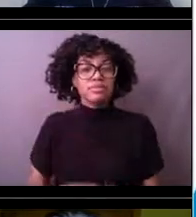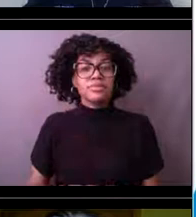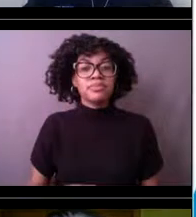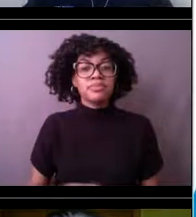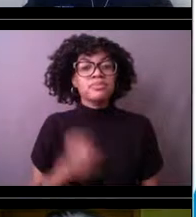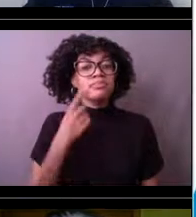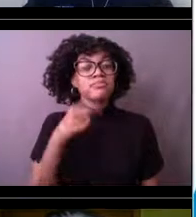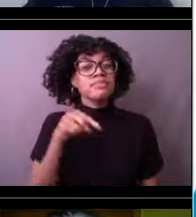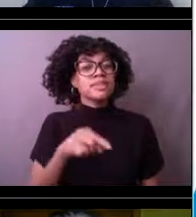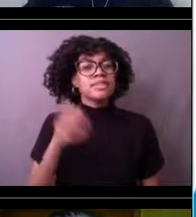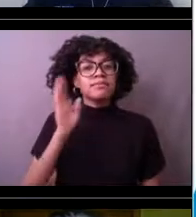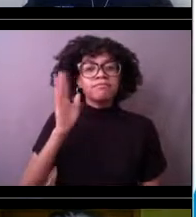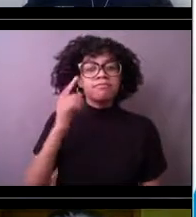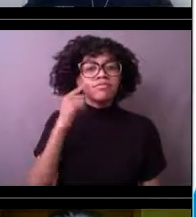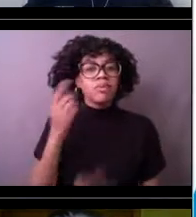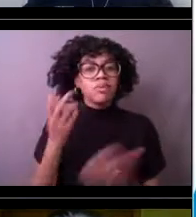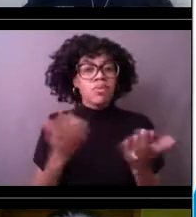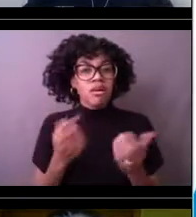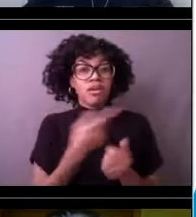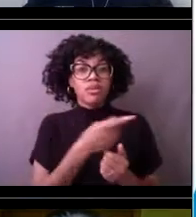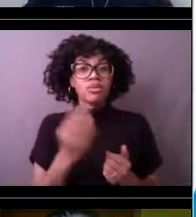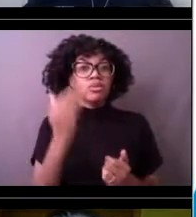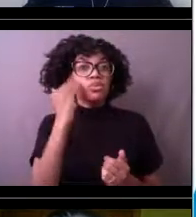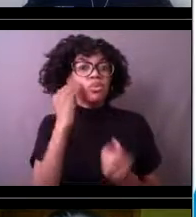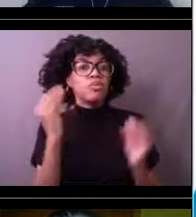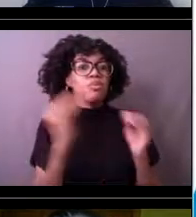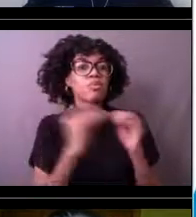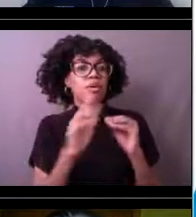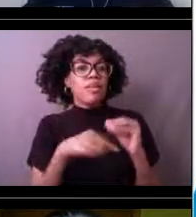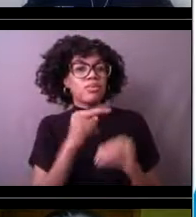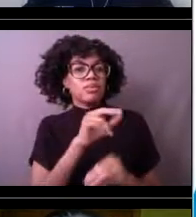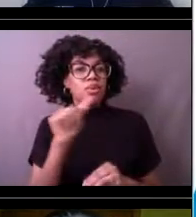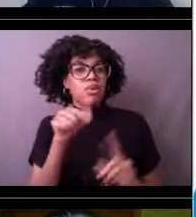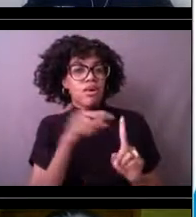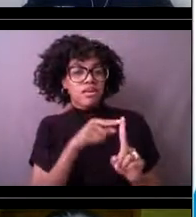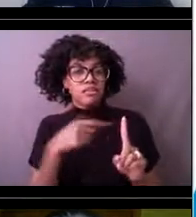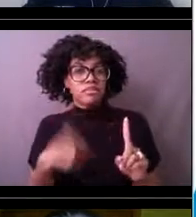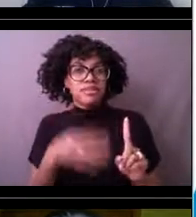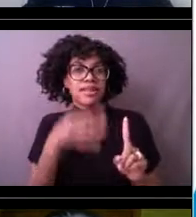and some of our incredible experts. All of the speakers work for some part of NOAA,